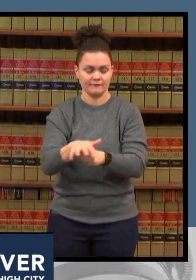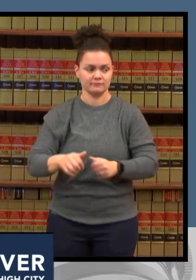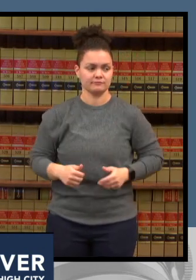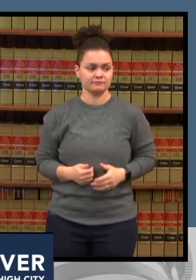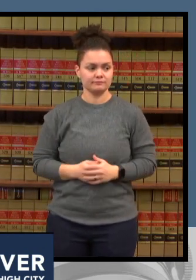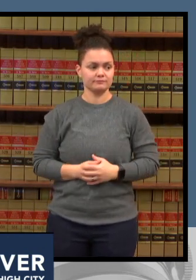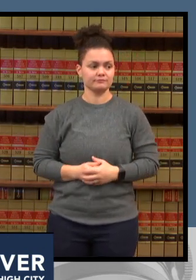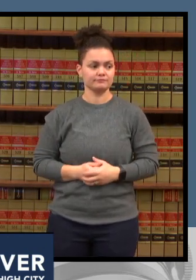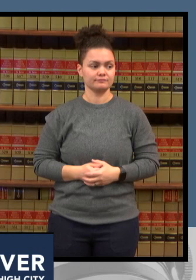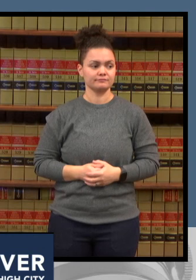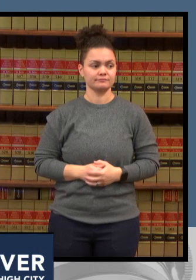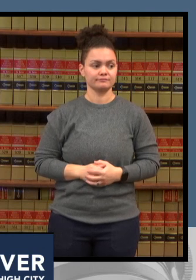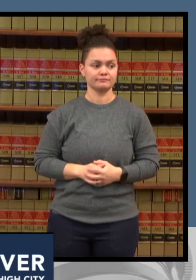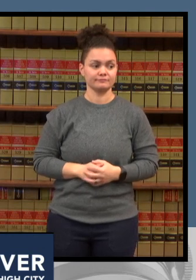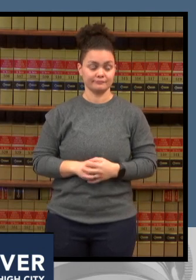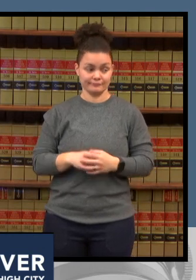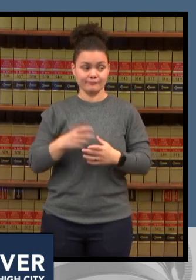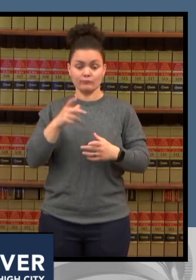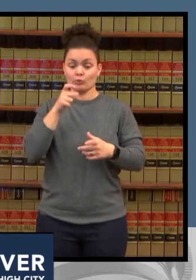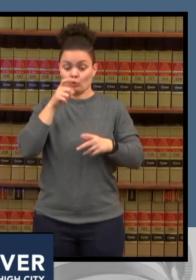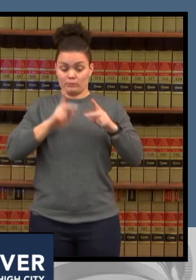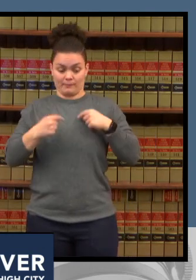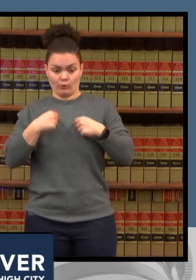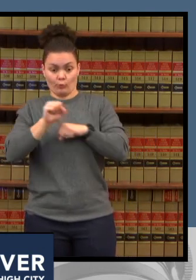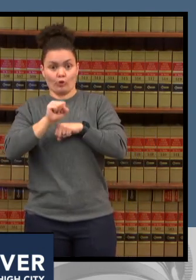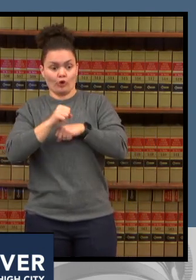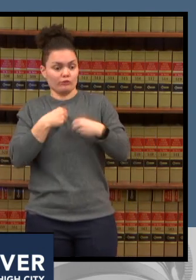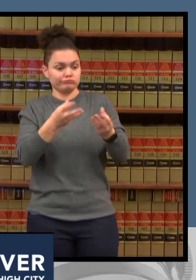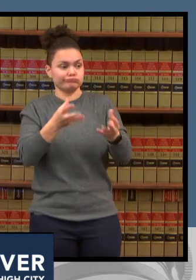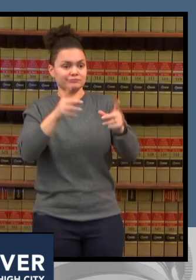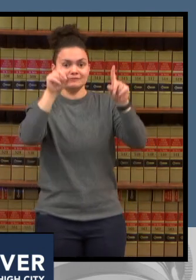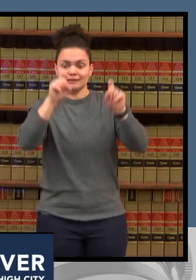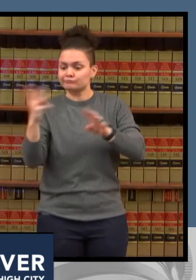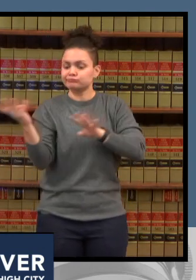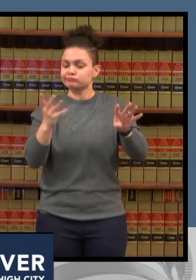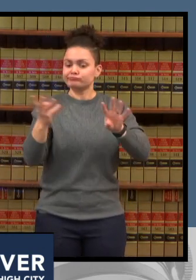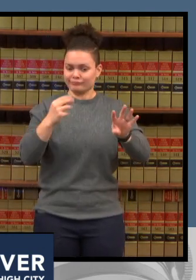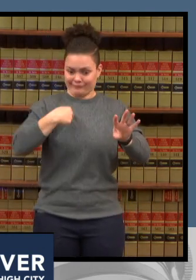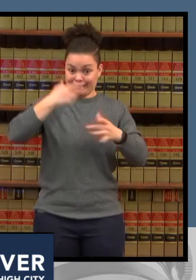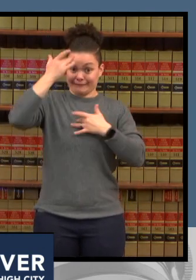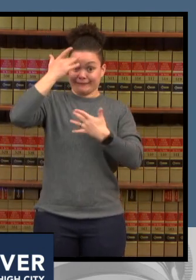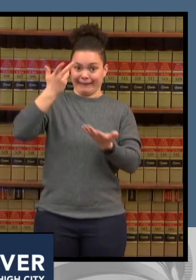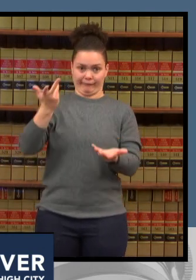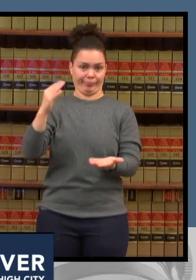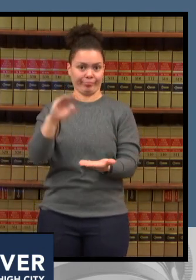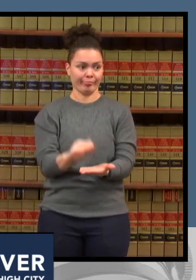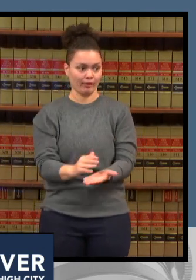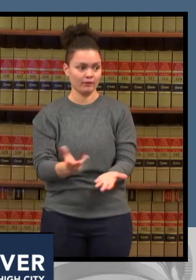inpatient workforce and i think we do have some potential for seeing uh irregularities evolve i